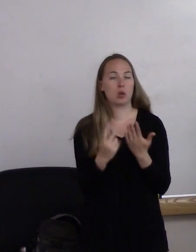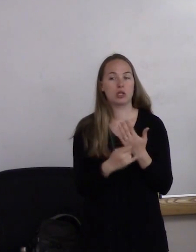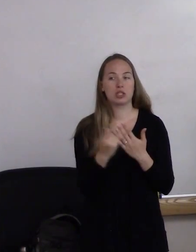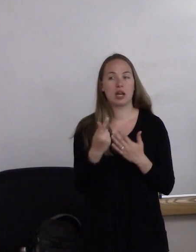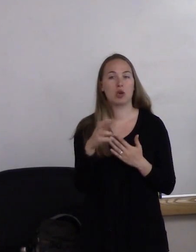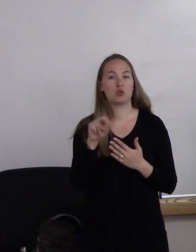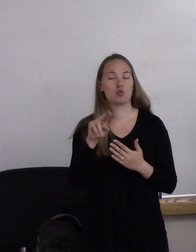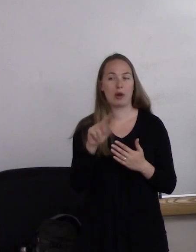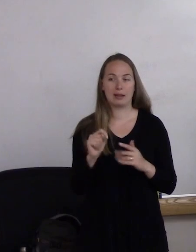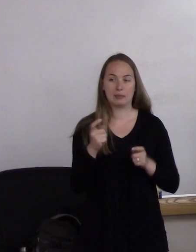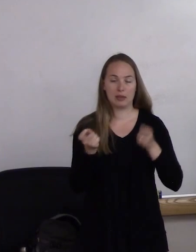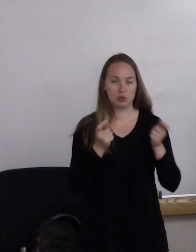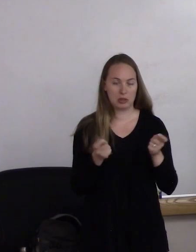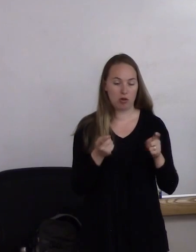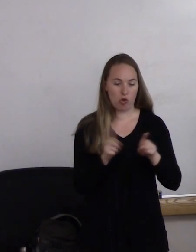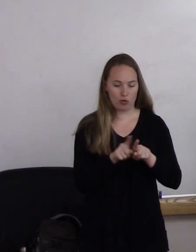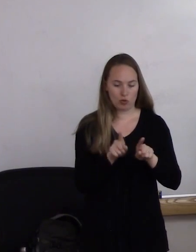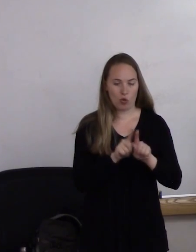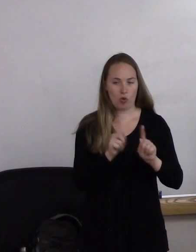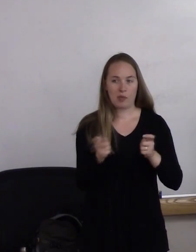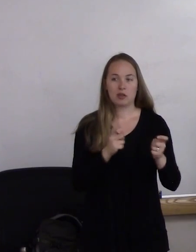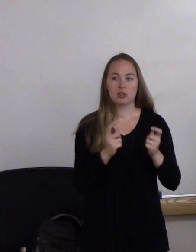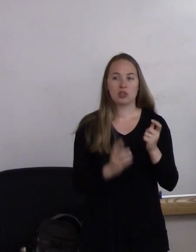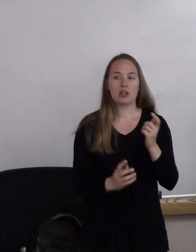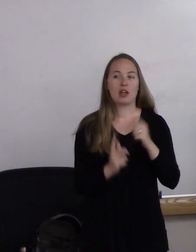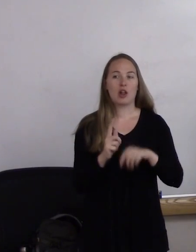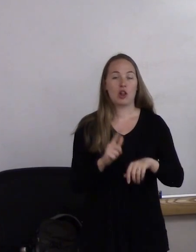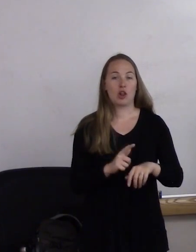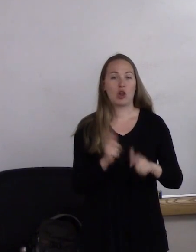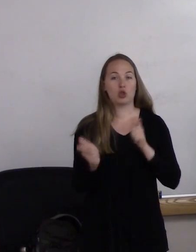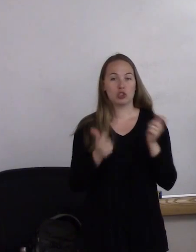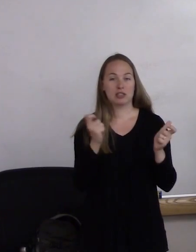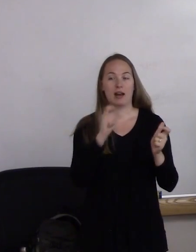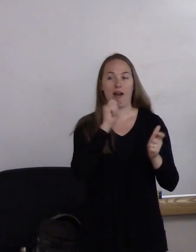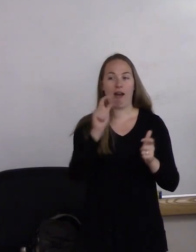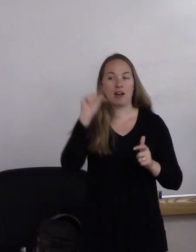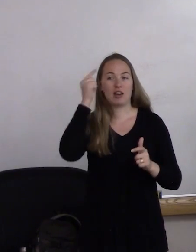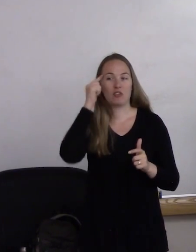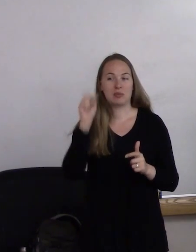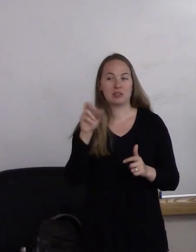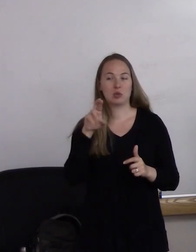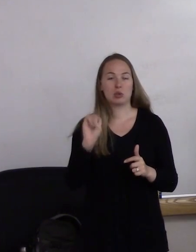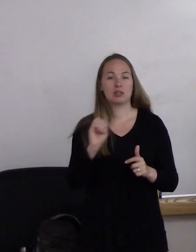as well as managed the largest non-government source of aging services funding in the state